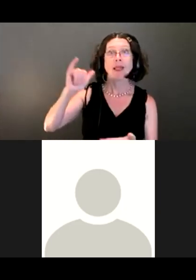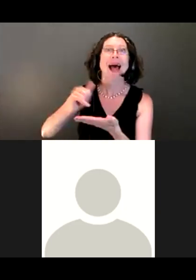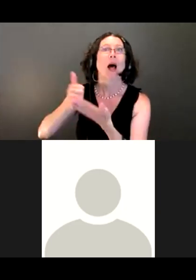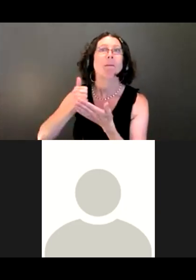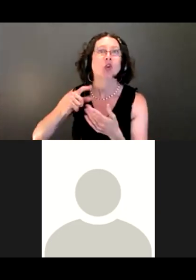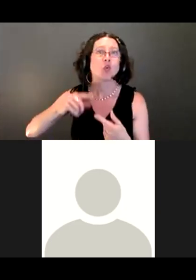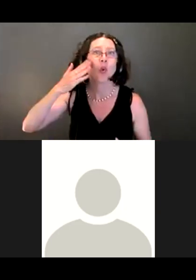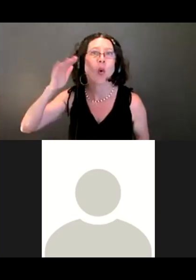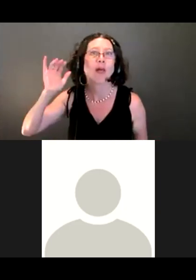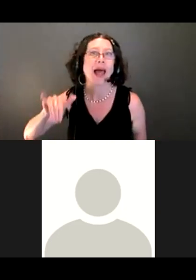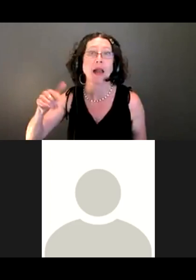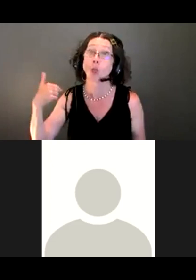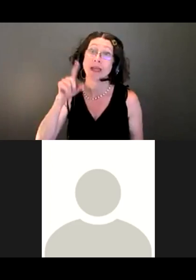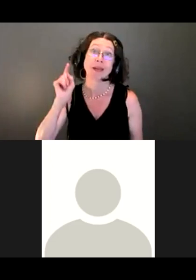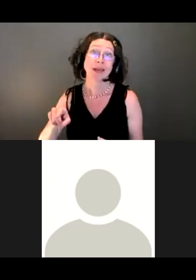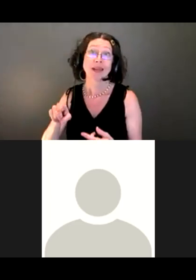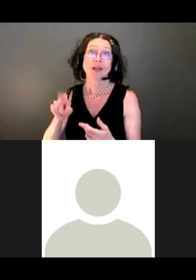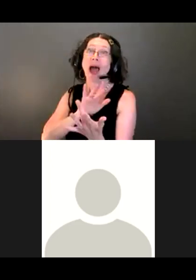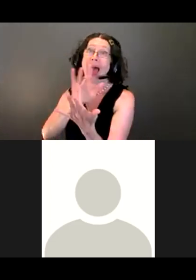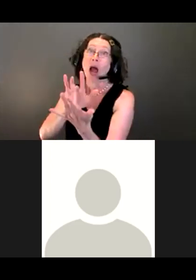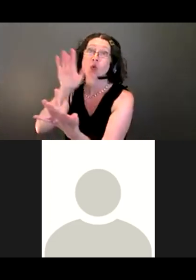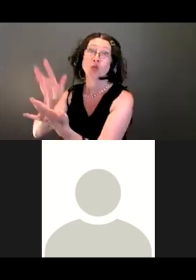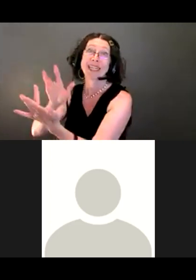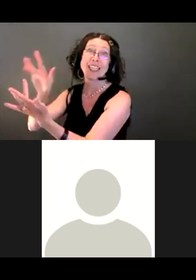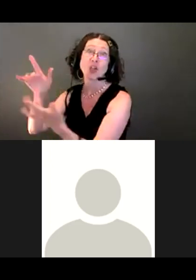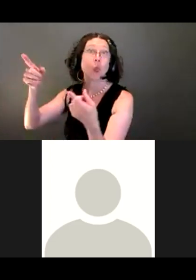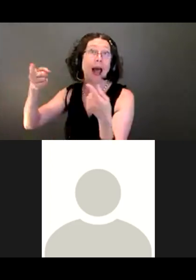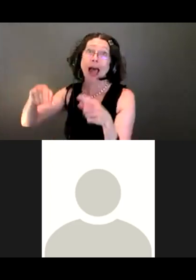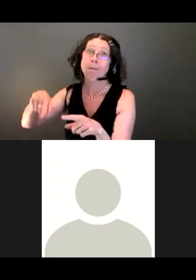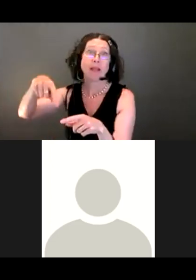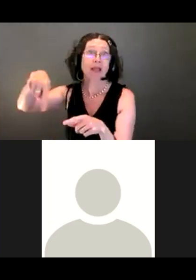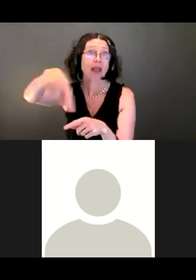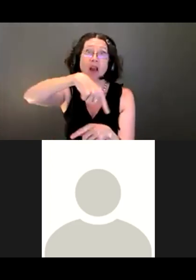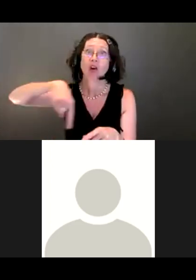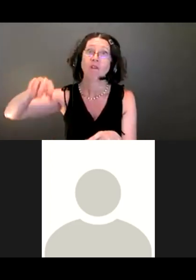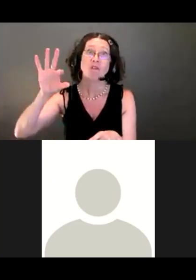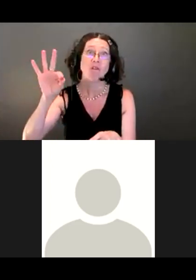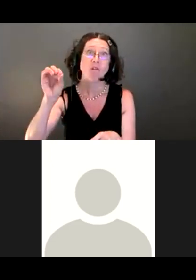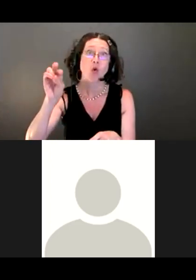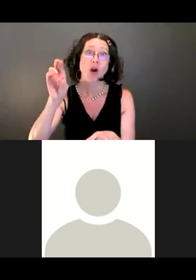we need to do outreach on whatever would happen on Forest drive.